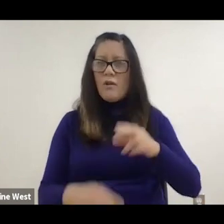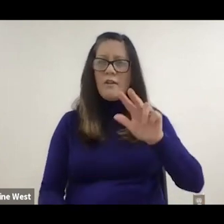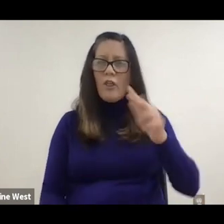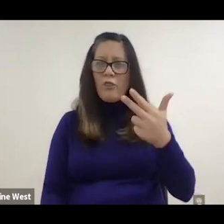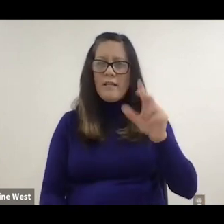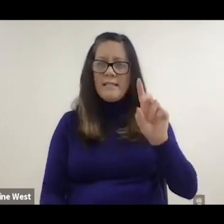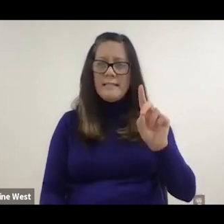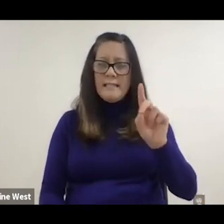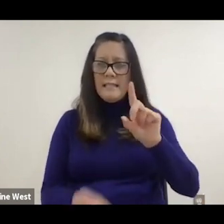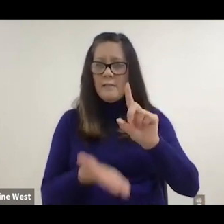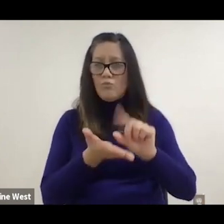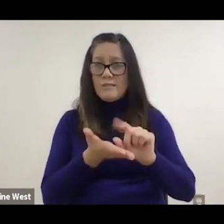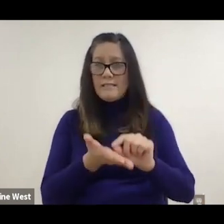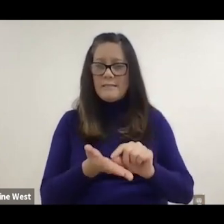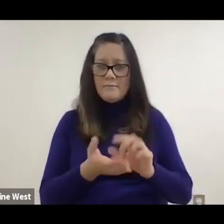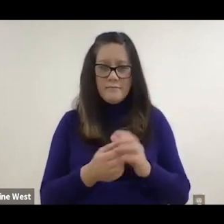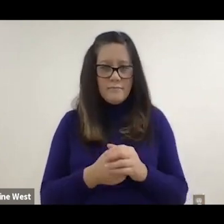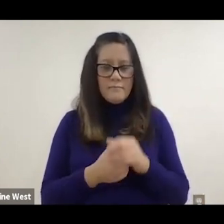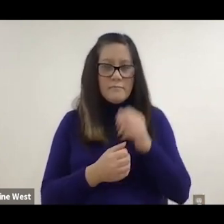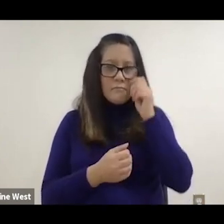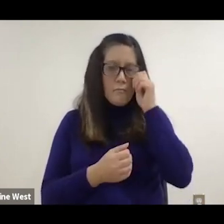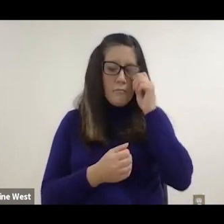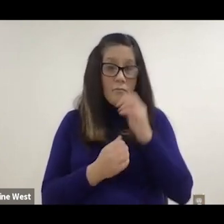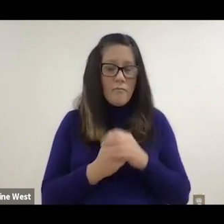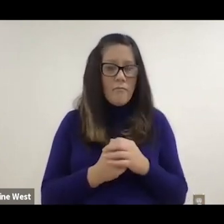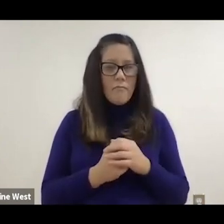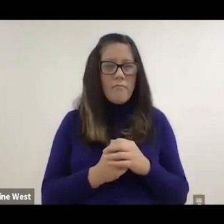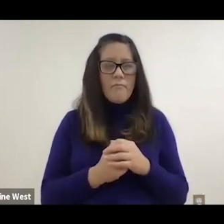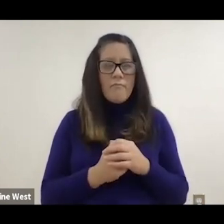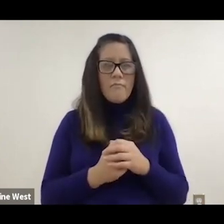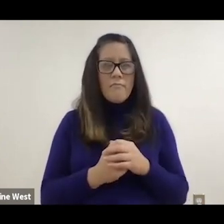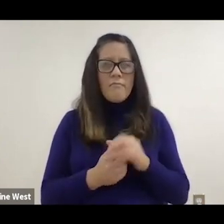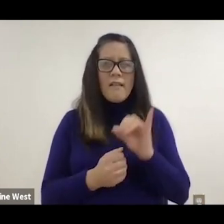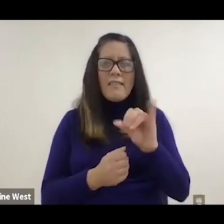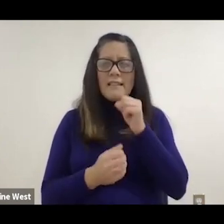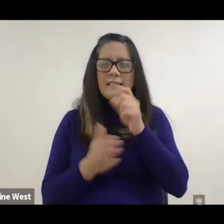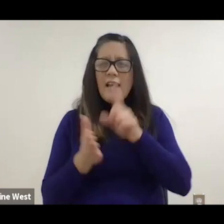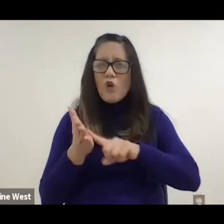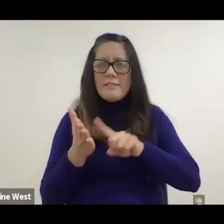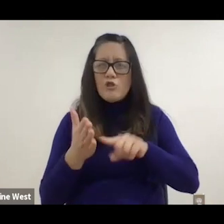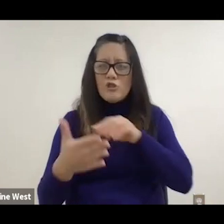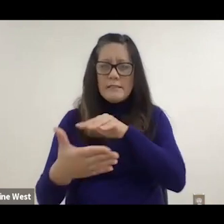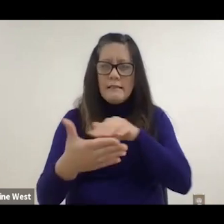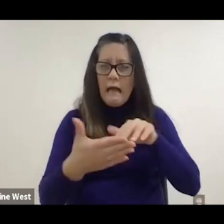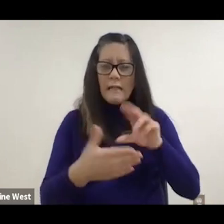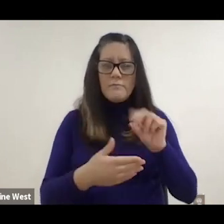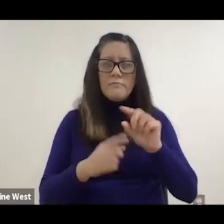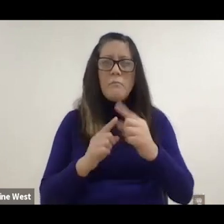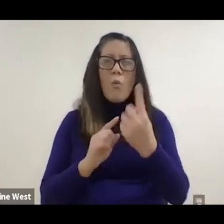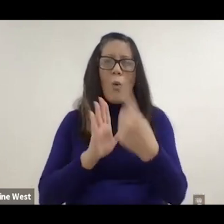and so this is not really a study. But an example of where this could become advantageous.